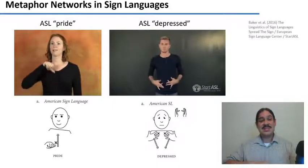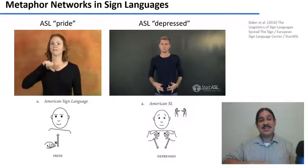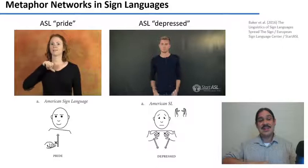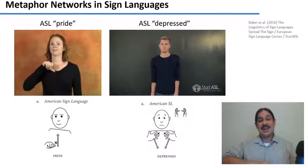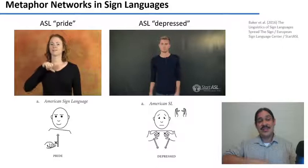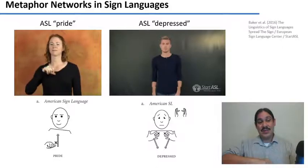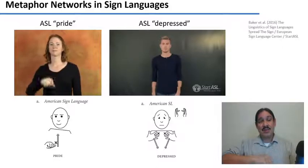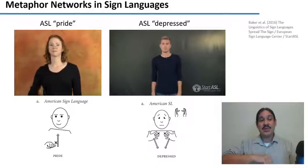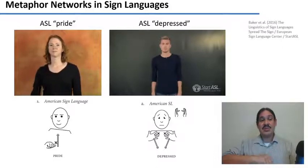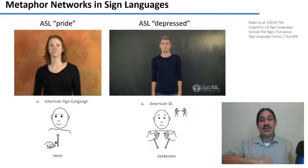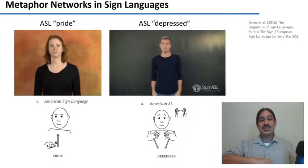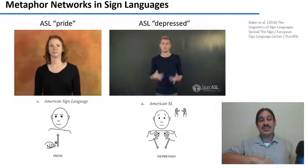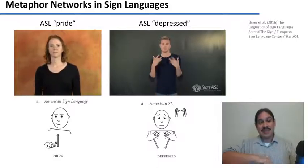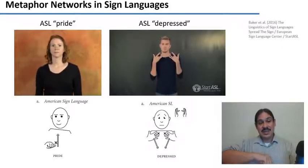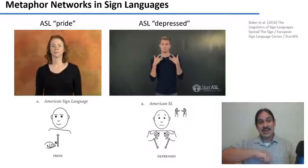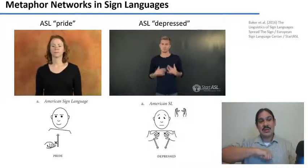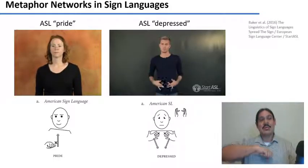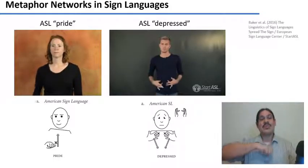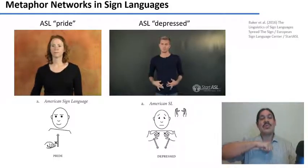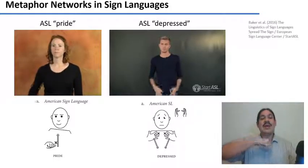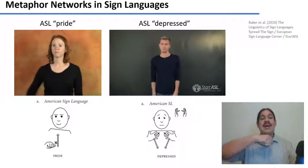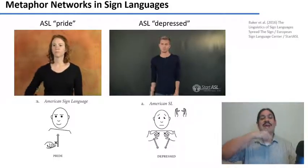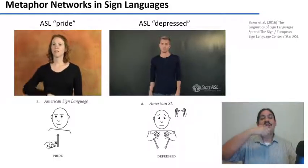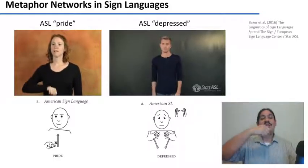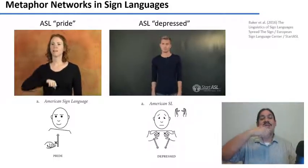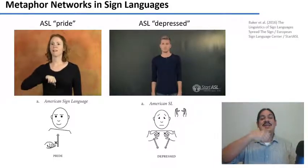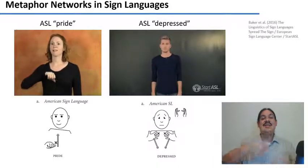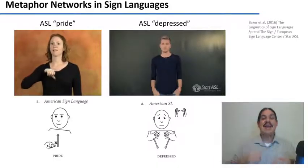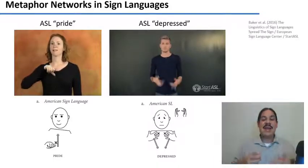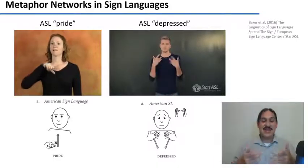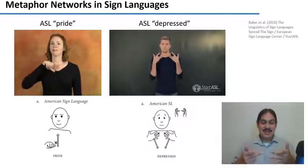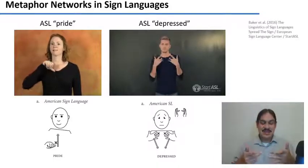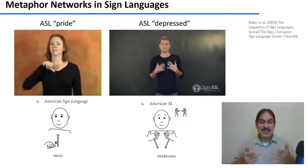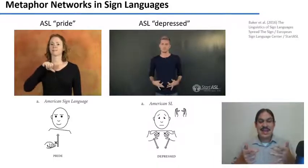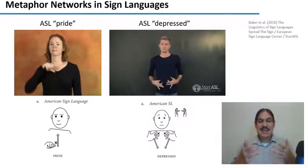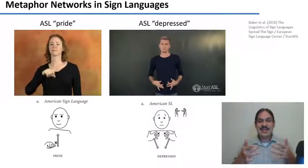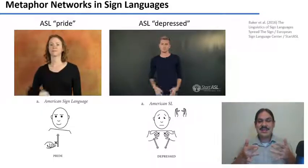like 'depressed.' so you can see happy